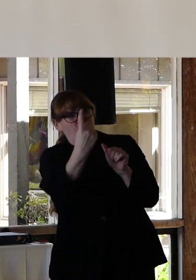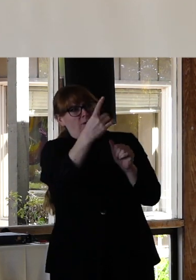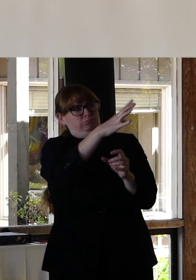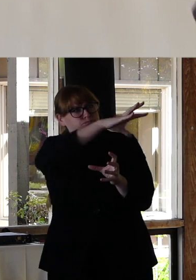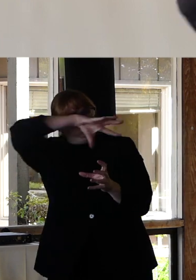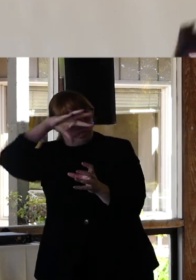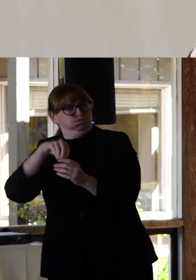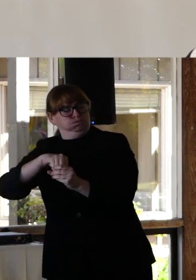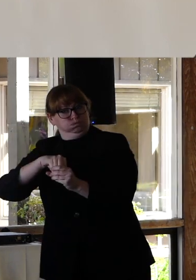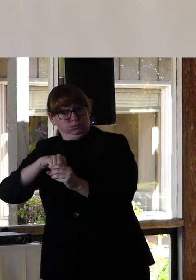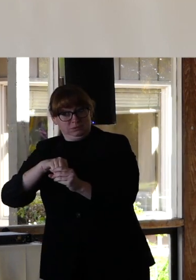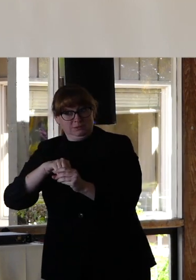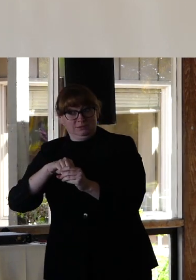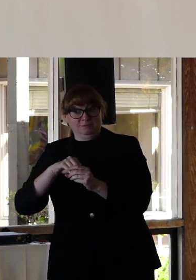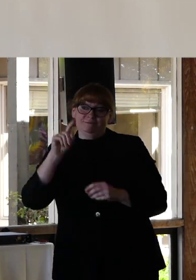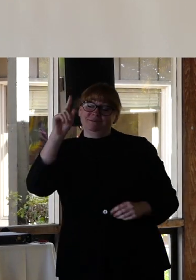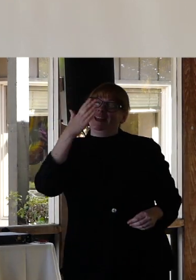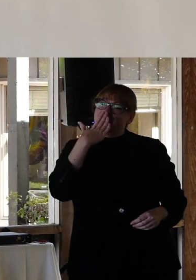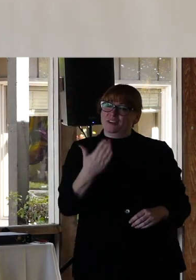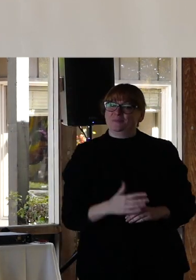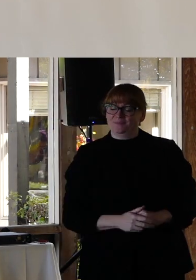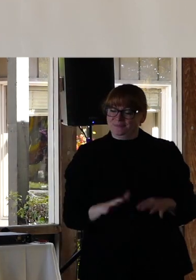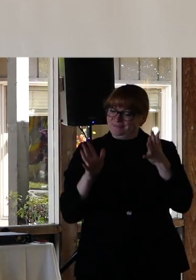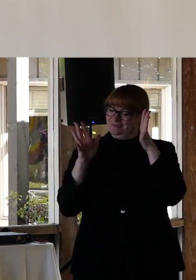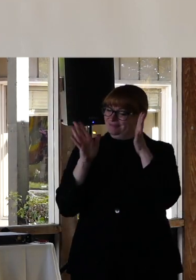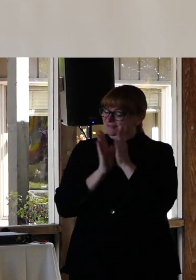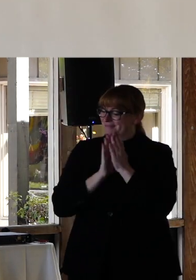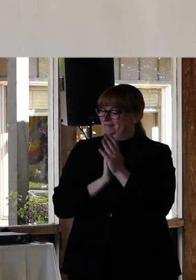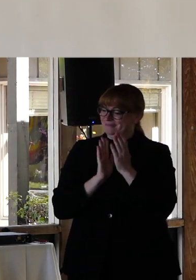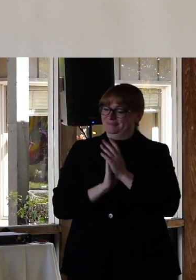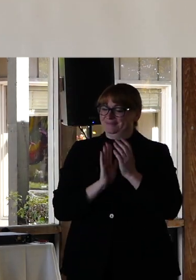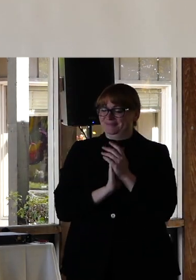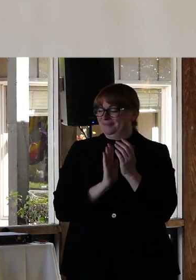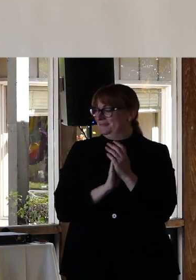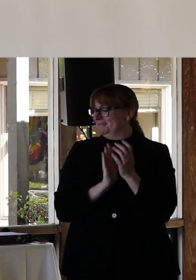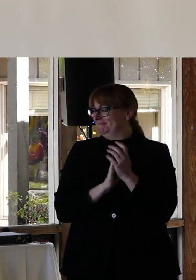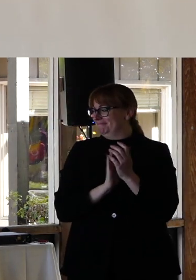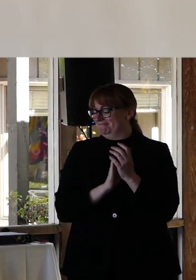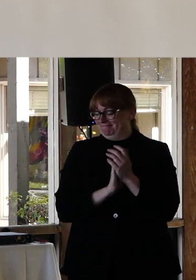Thank you.